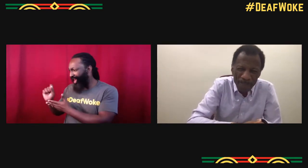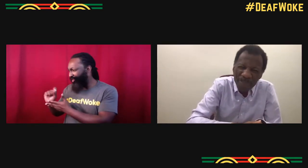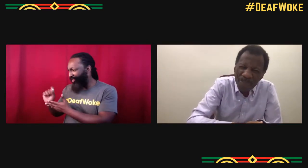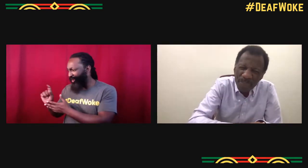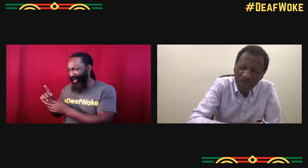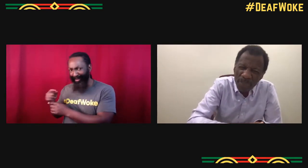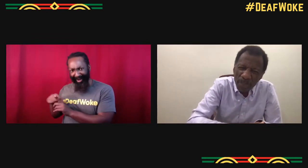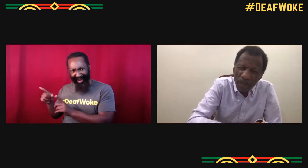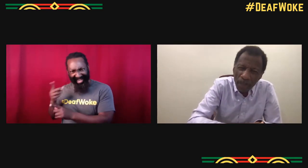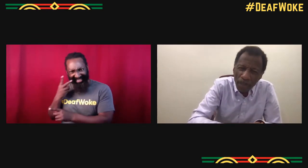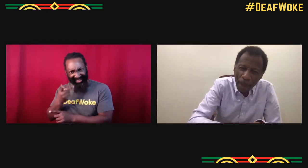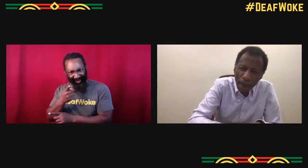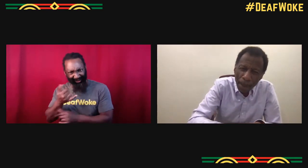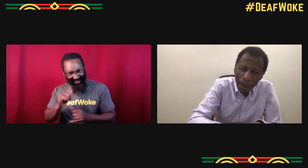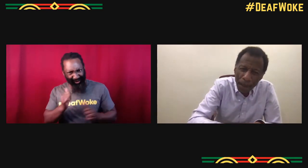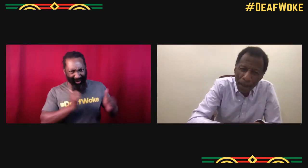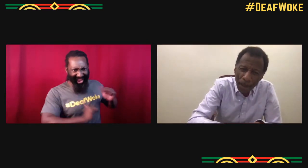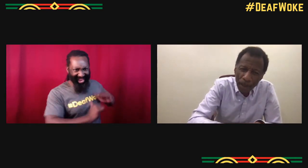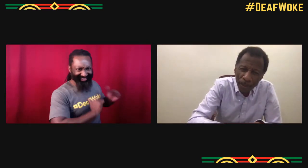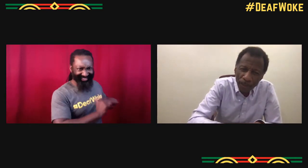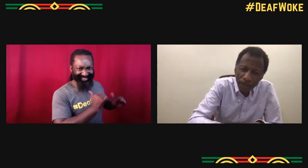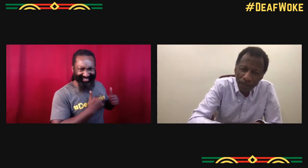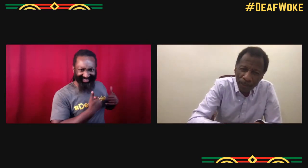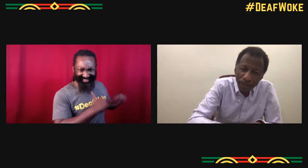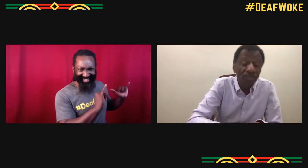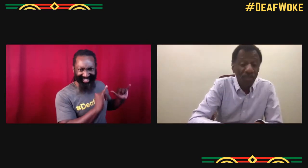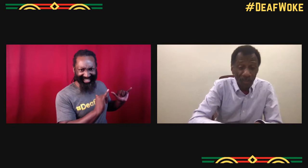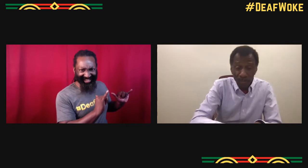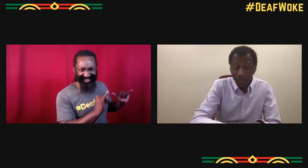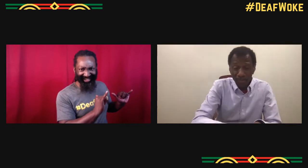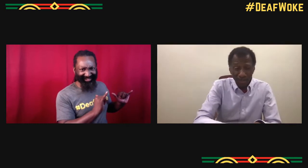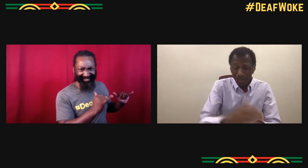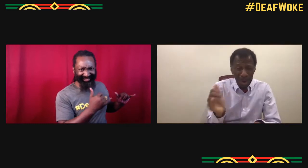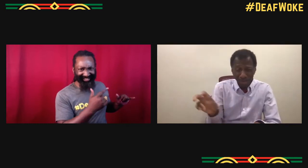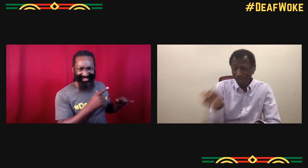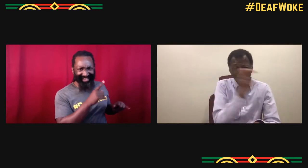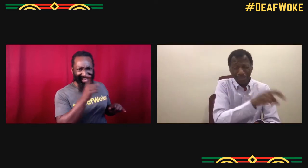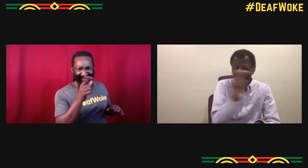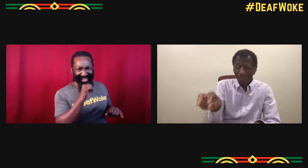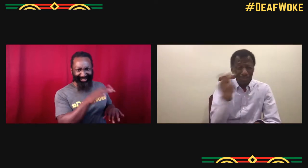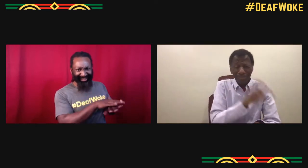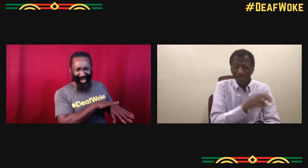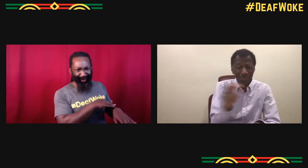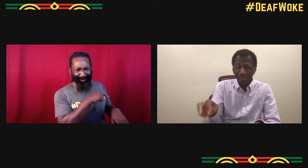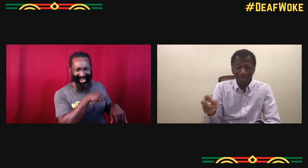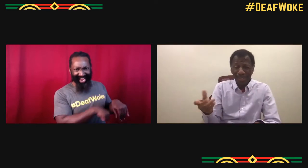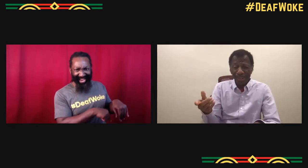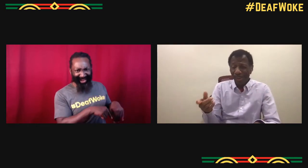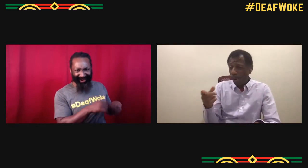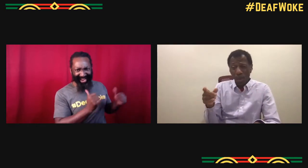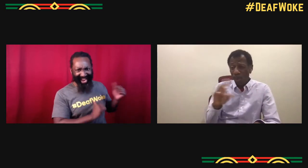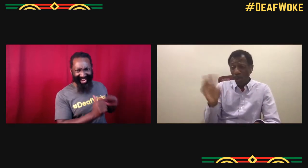right now, I'm the content king right now. Antoine is saying, so you're still acting at the same time